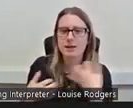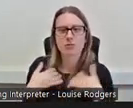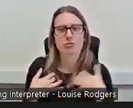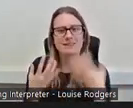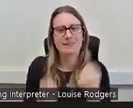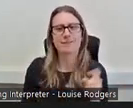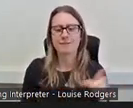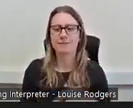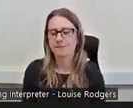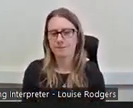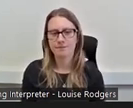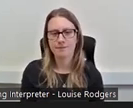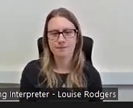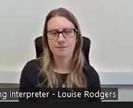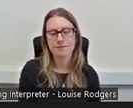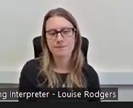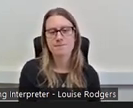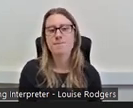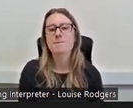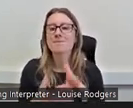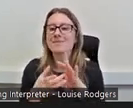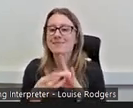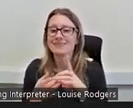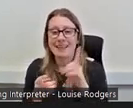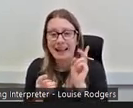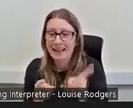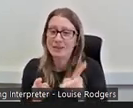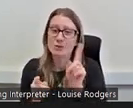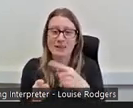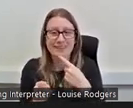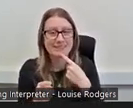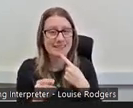Which comes back to the model of building it with them, what heritage is it that they're interested in,